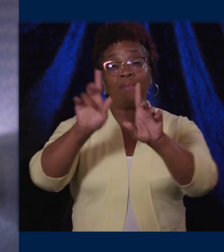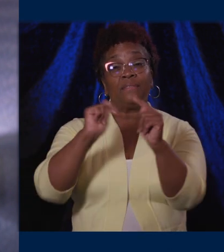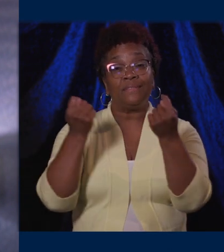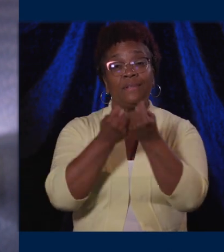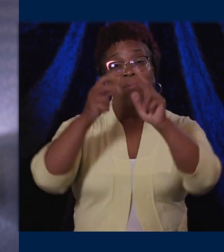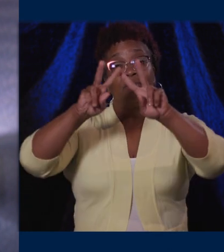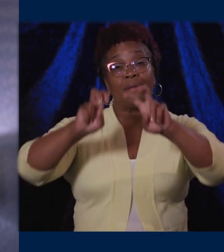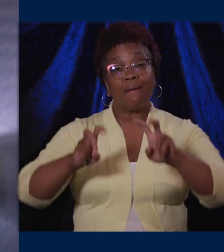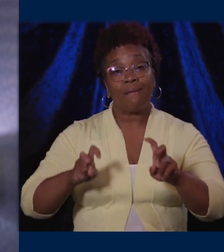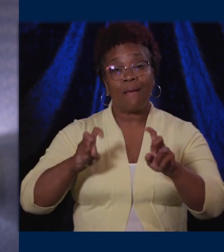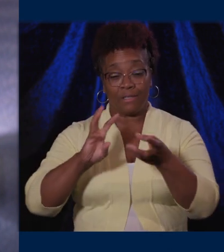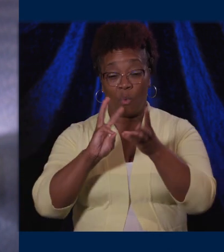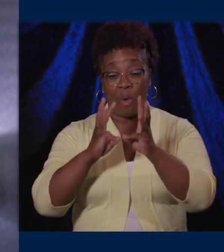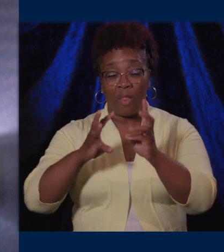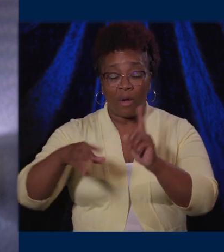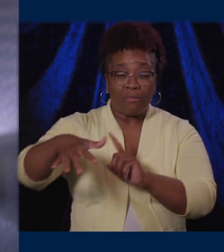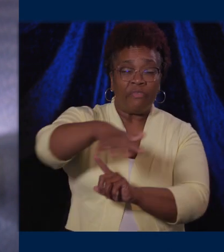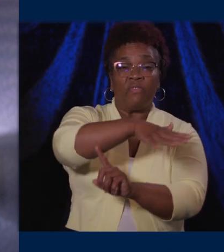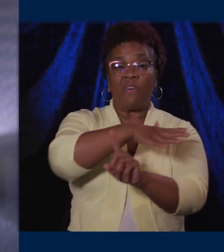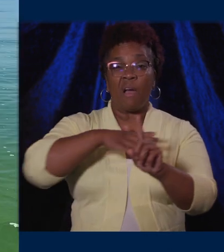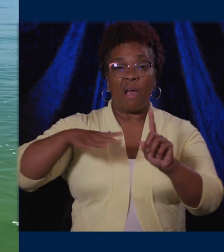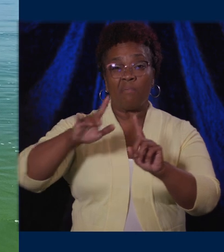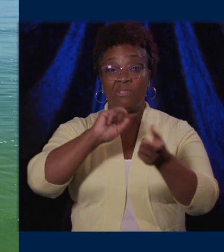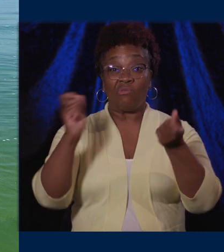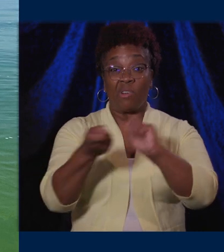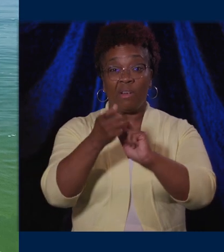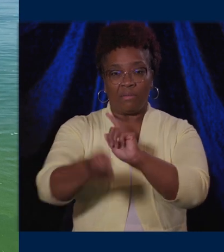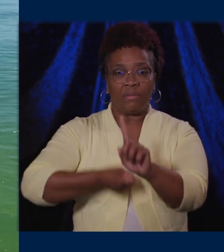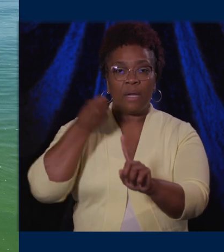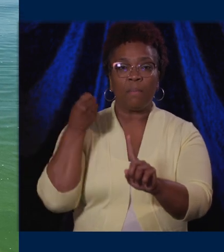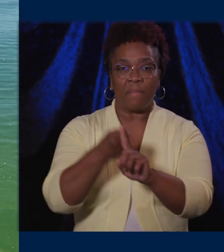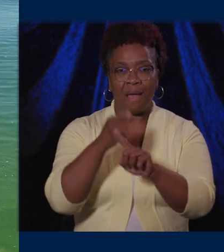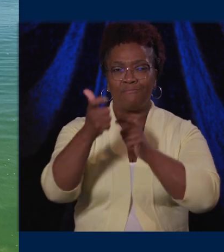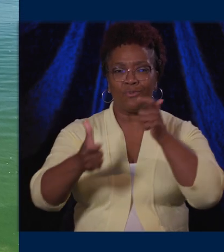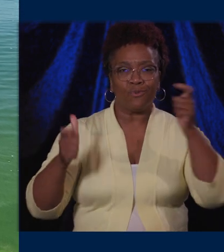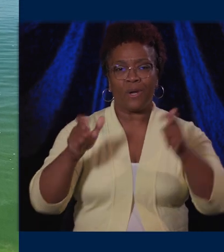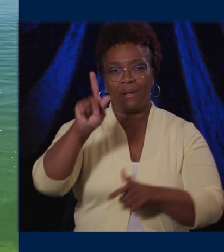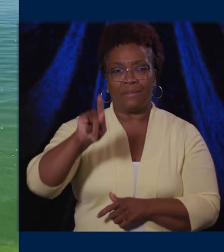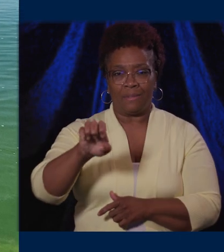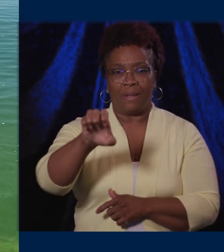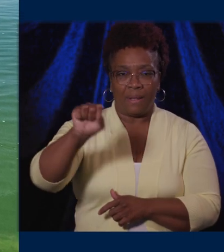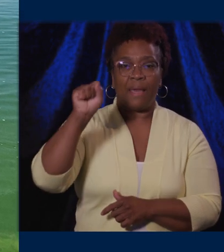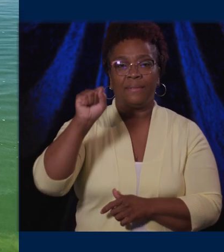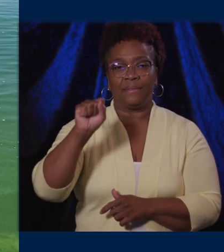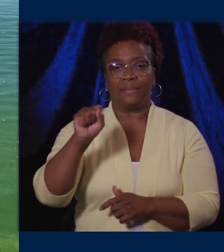change and threats related to the Great Lakes. One such threat is harmful algal blooms, which